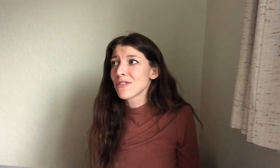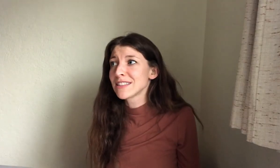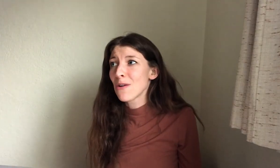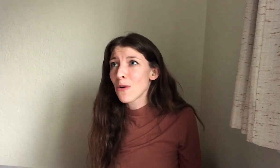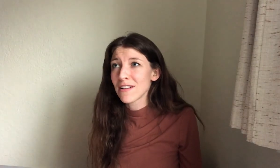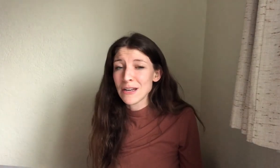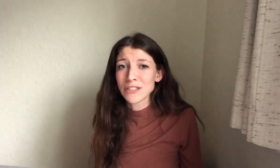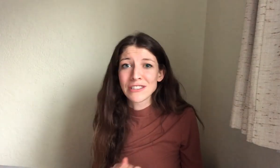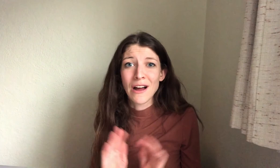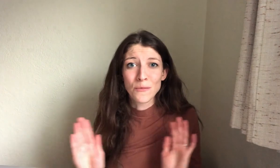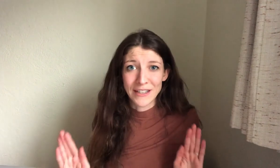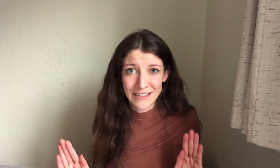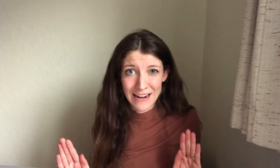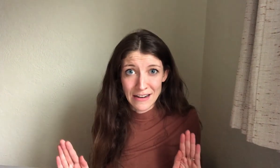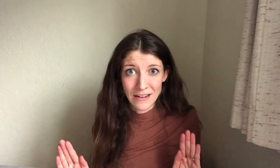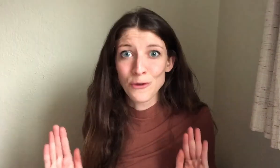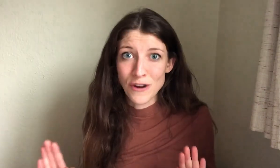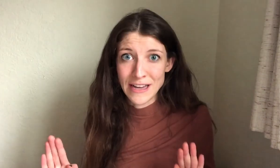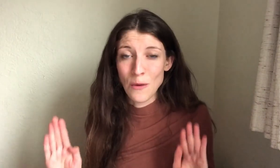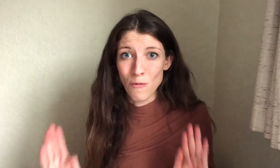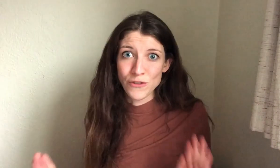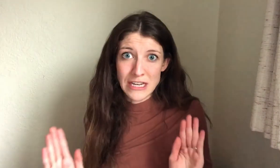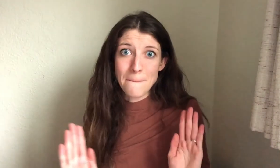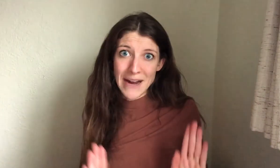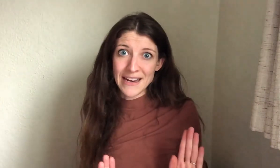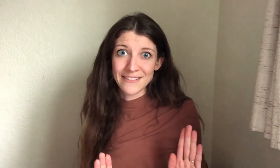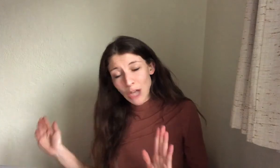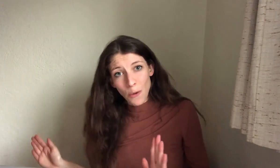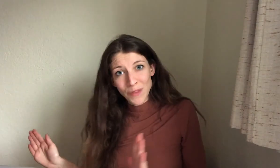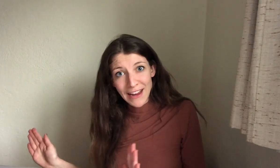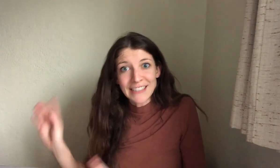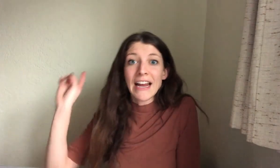the sound quality was just unprecedented with the ReSound multi mic. So, like I said,